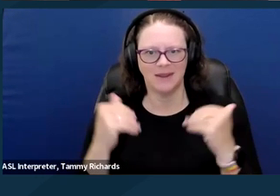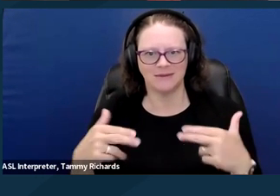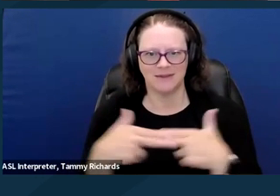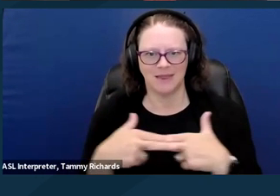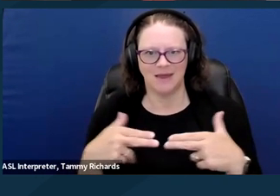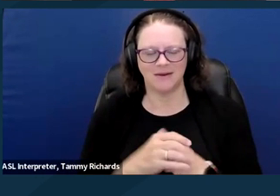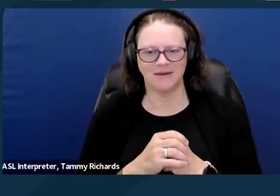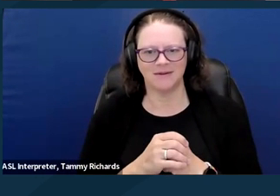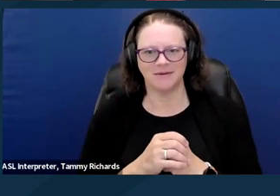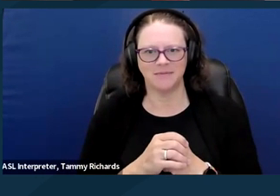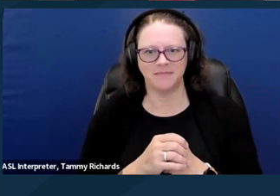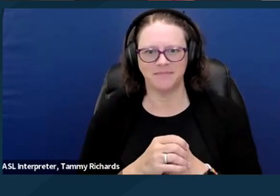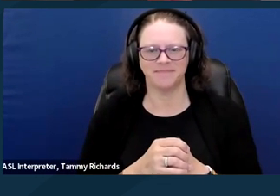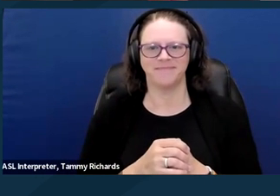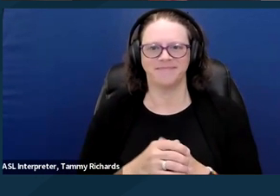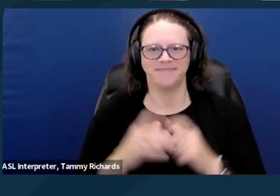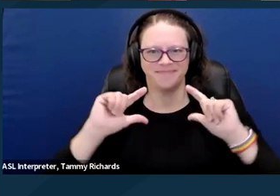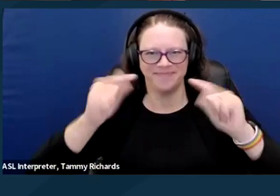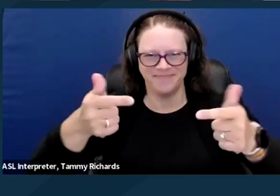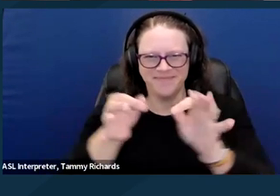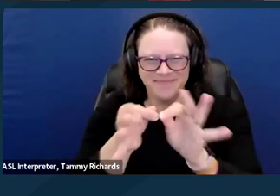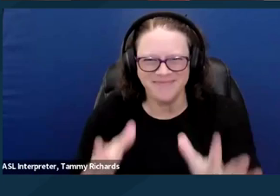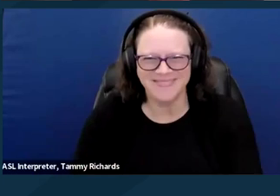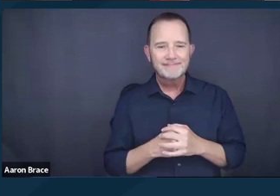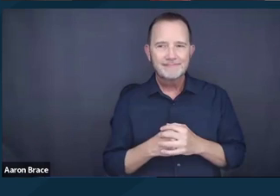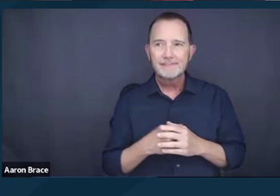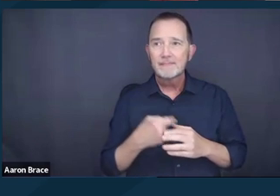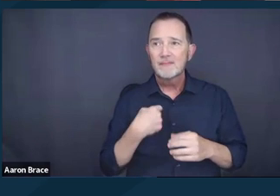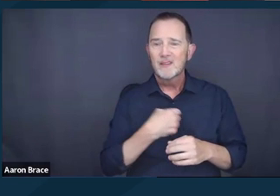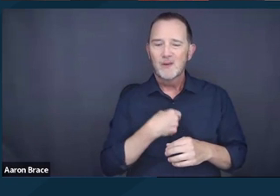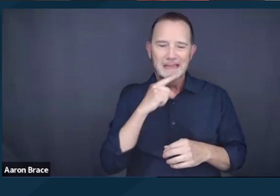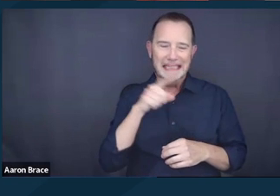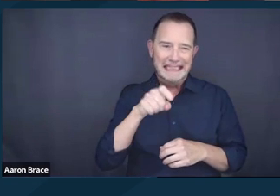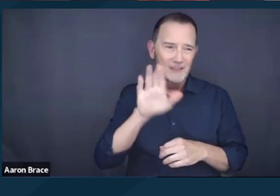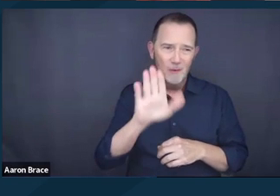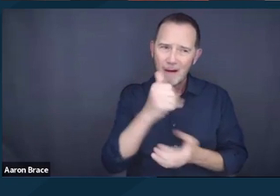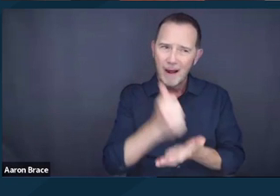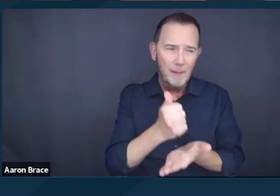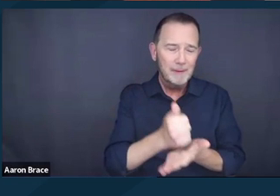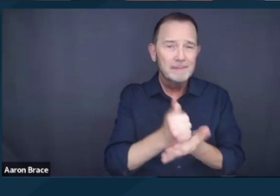And we really need your help. As Michelle mentioned, a concern we had about the Supreme Court